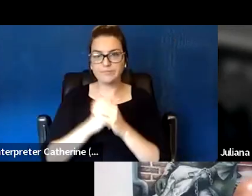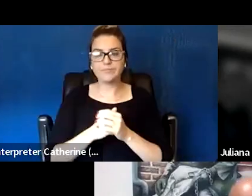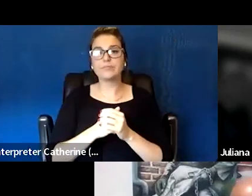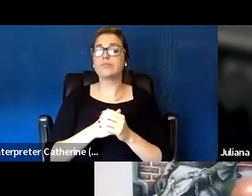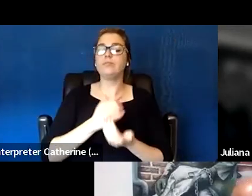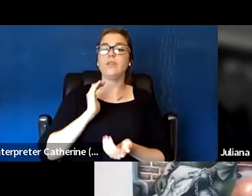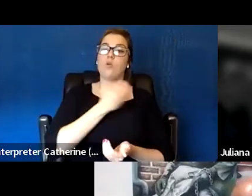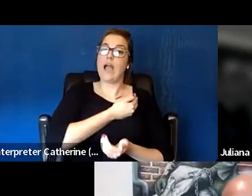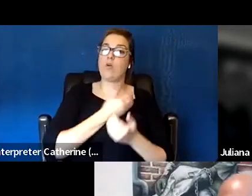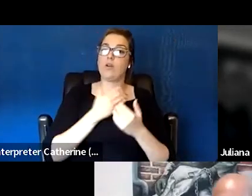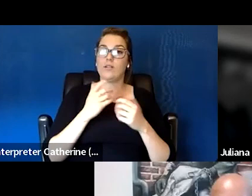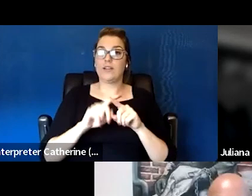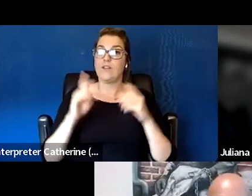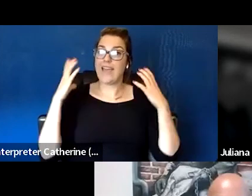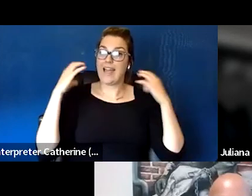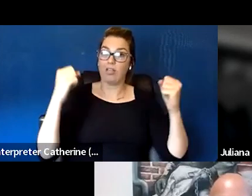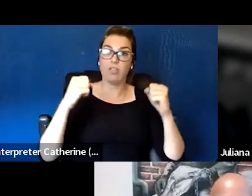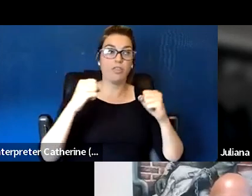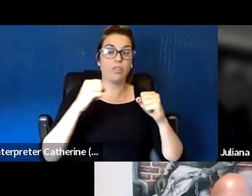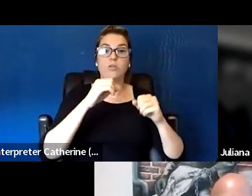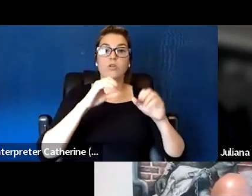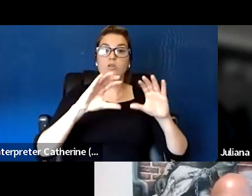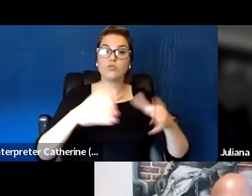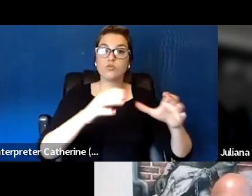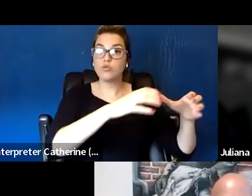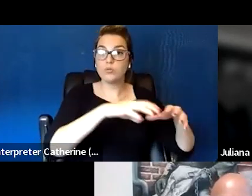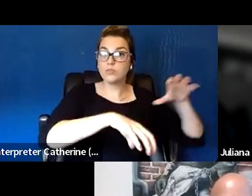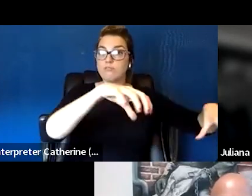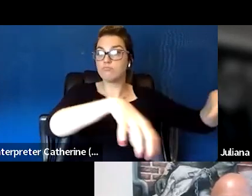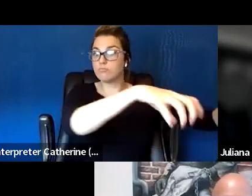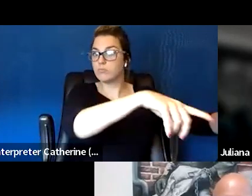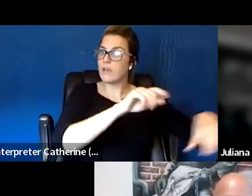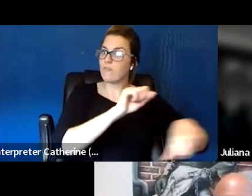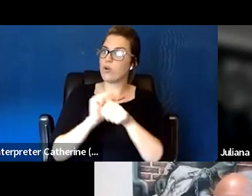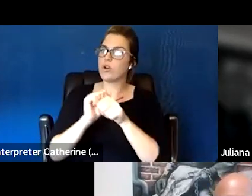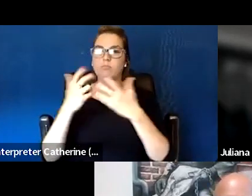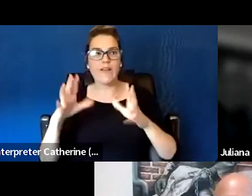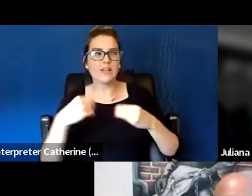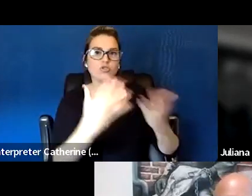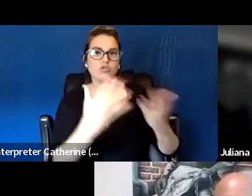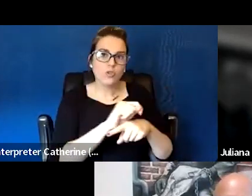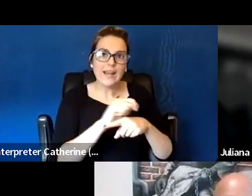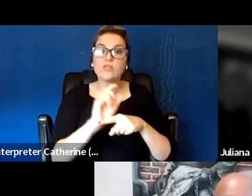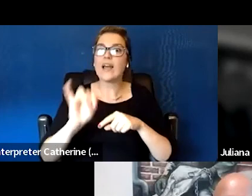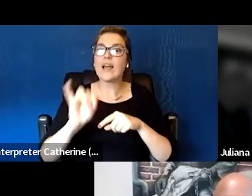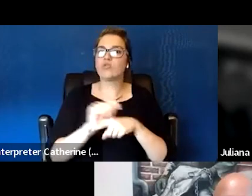and trained by the national site, I think still out of Boston. So I would just start with that site and go from there.